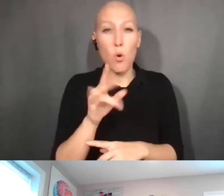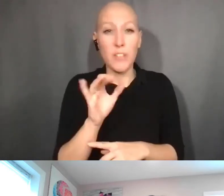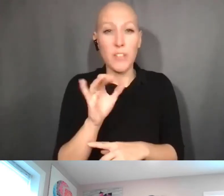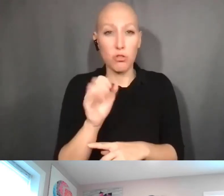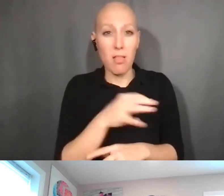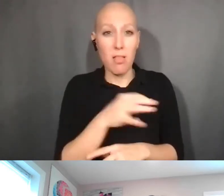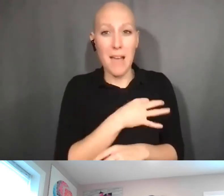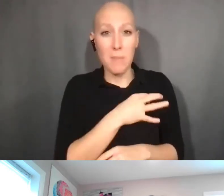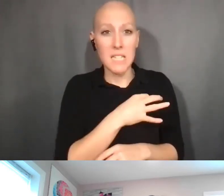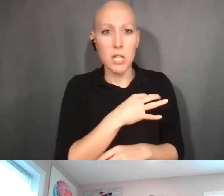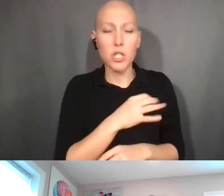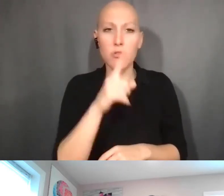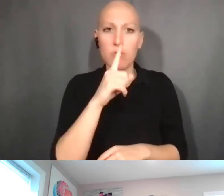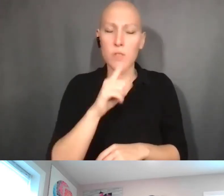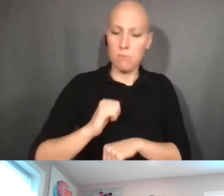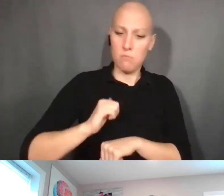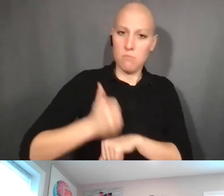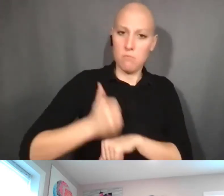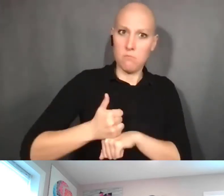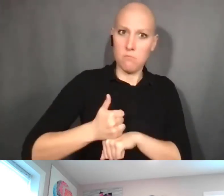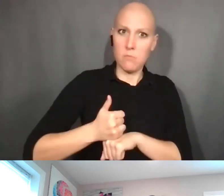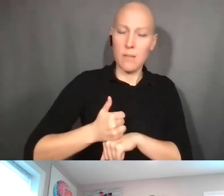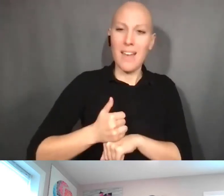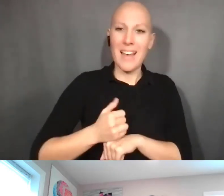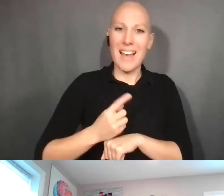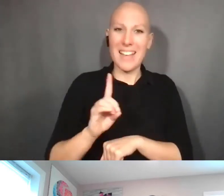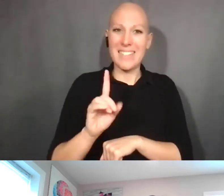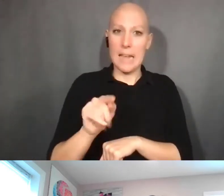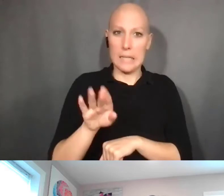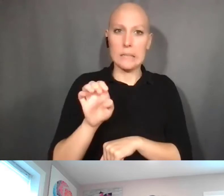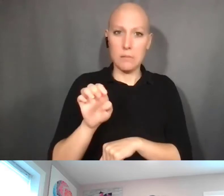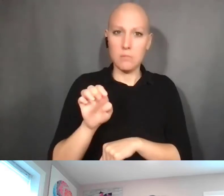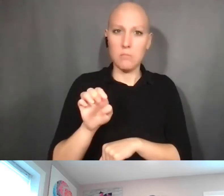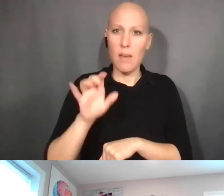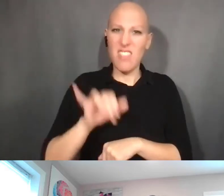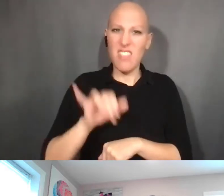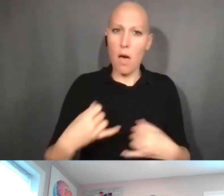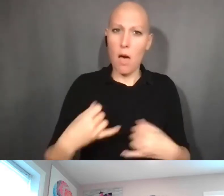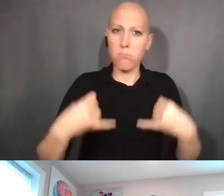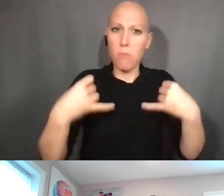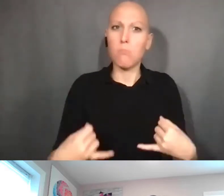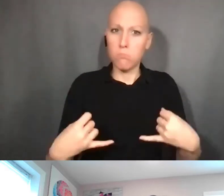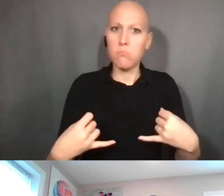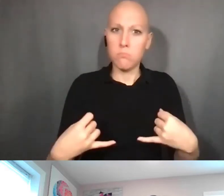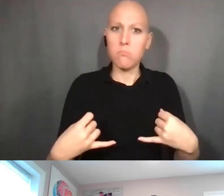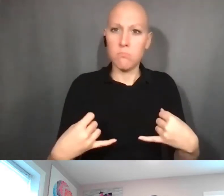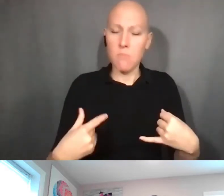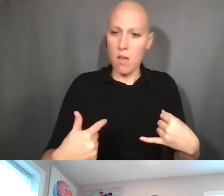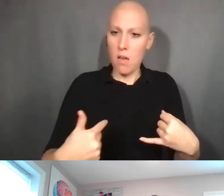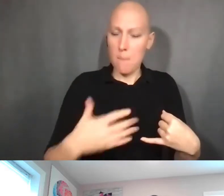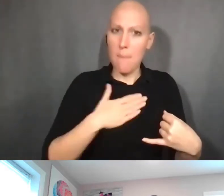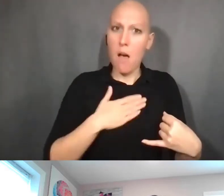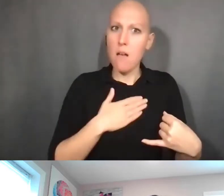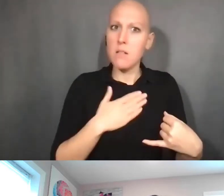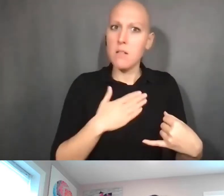basically a date that shows that you've claimed a priority date for your patent application.